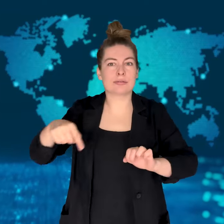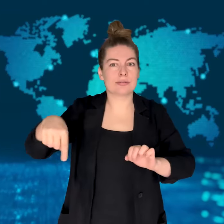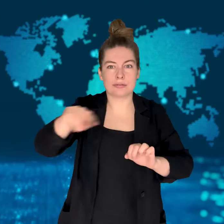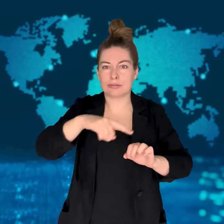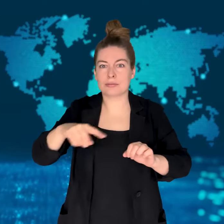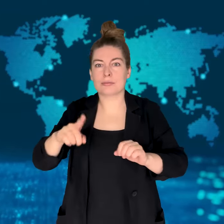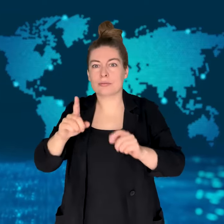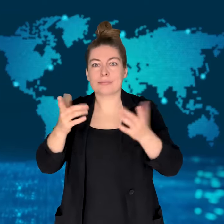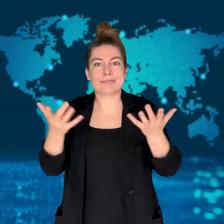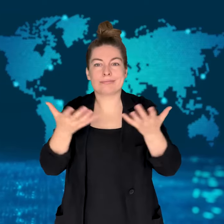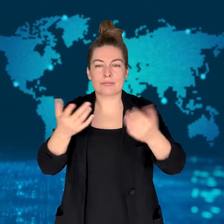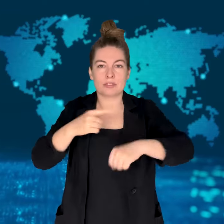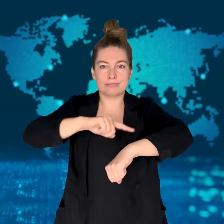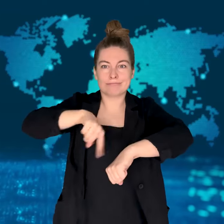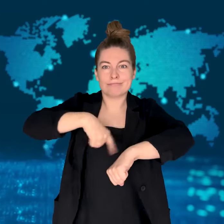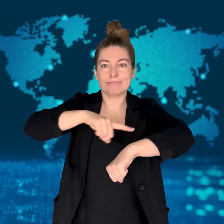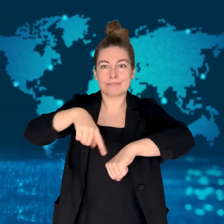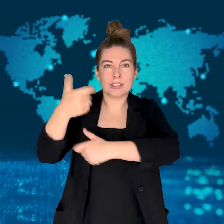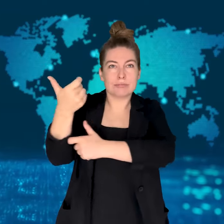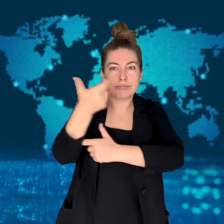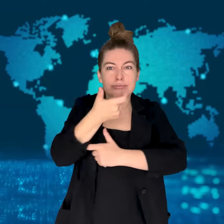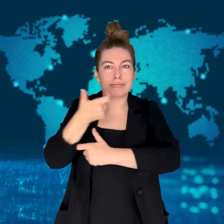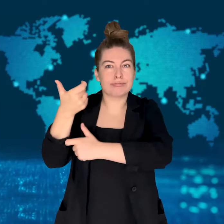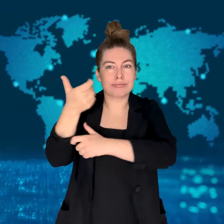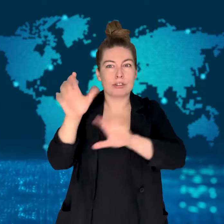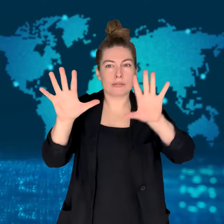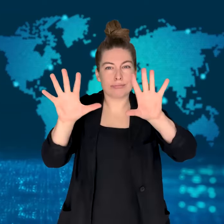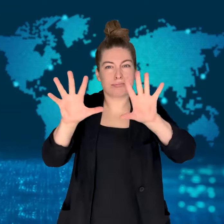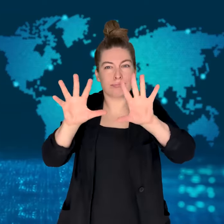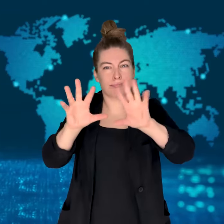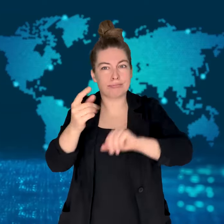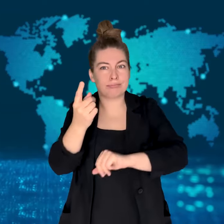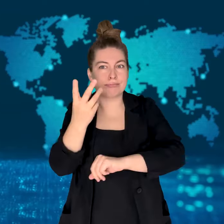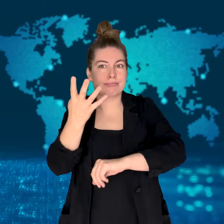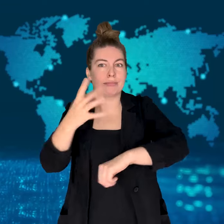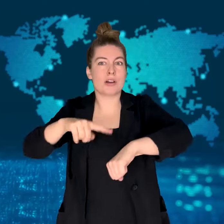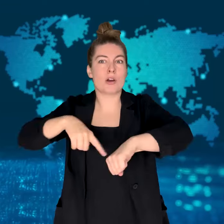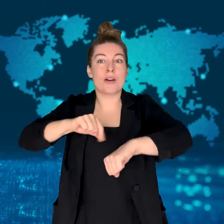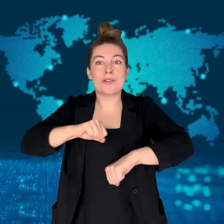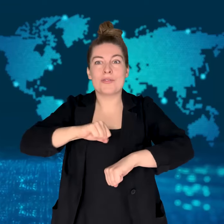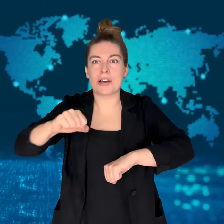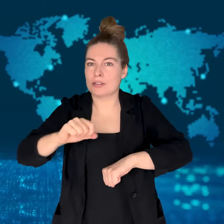It took them several hours to contain the flames.